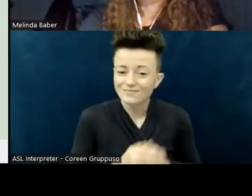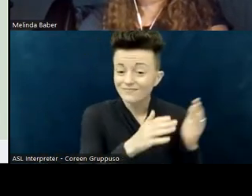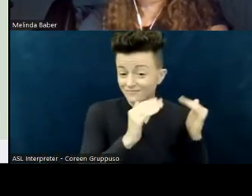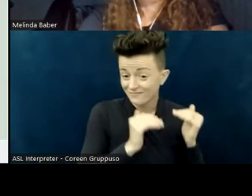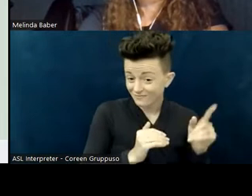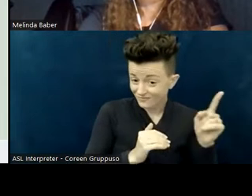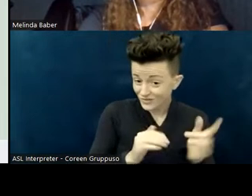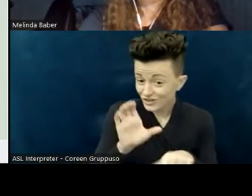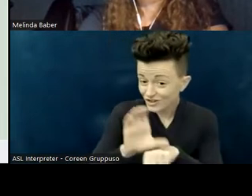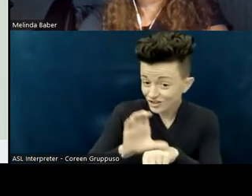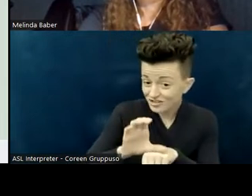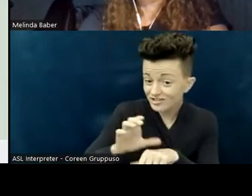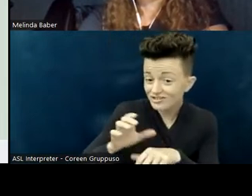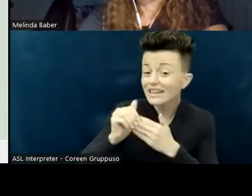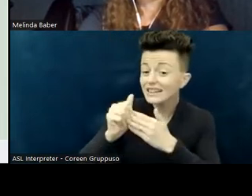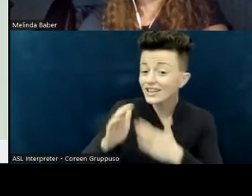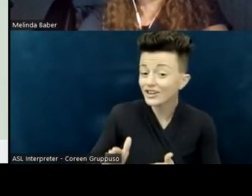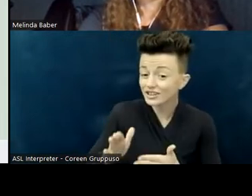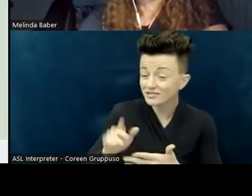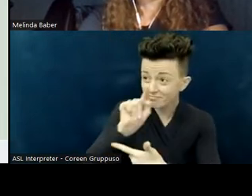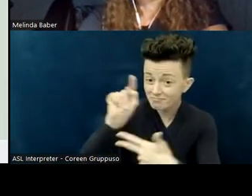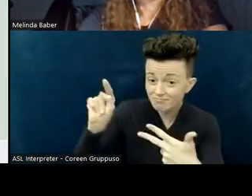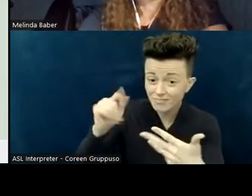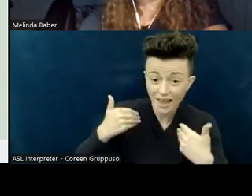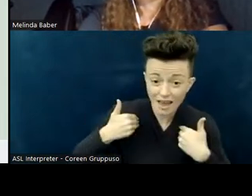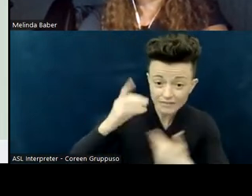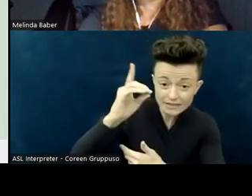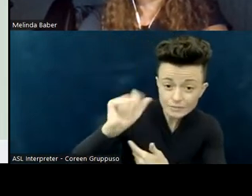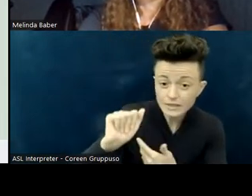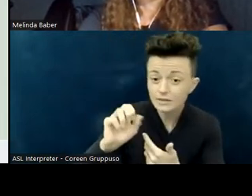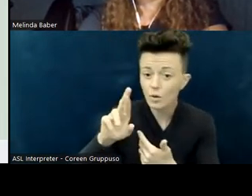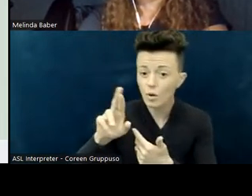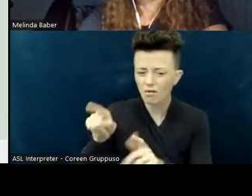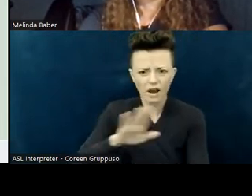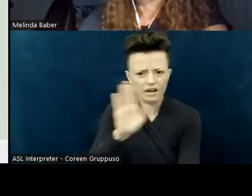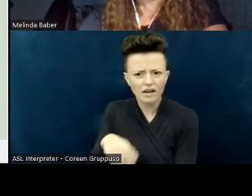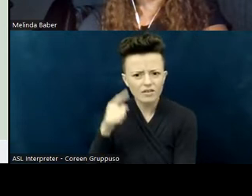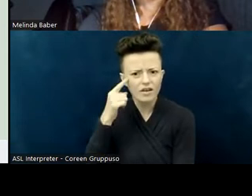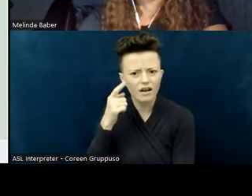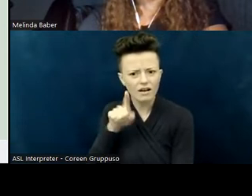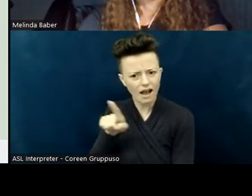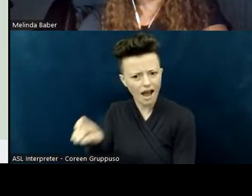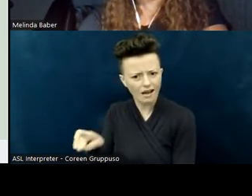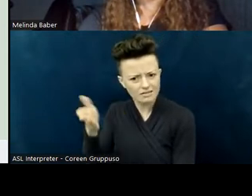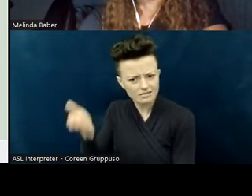And then, taking away someone's mobility cane, walkers, crutches so that... somebody needs to get up